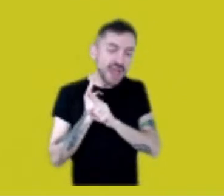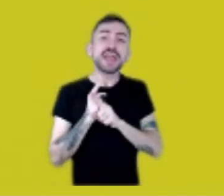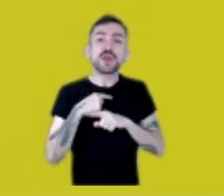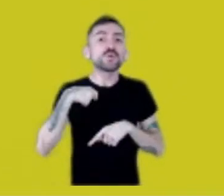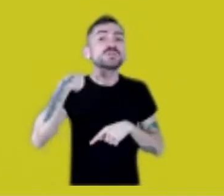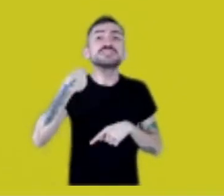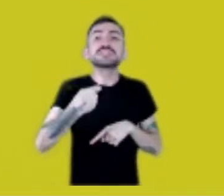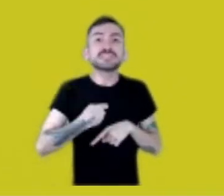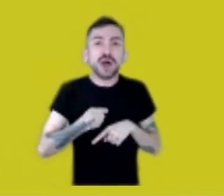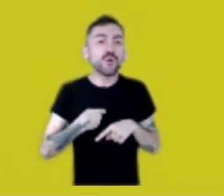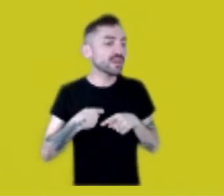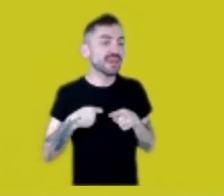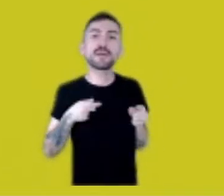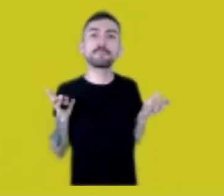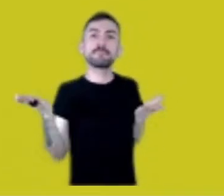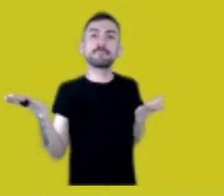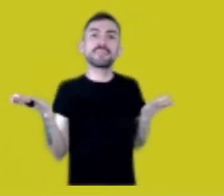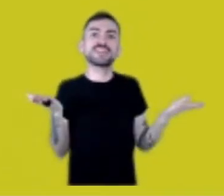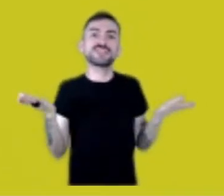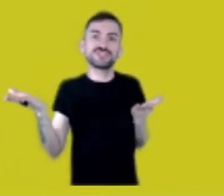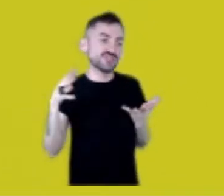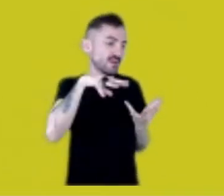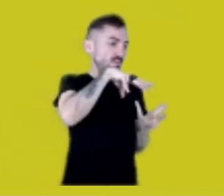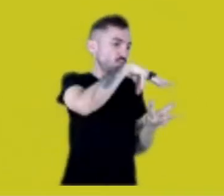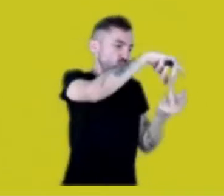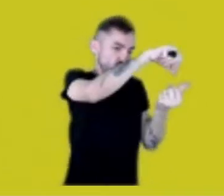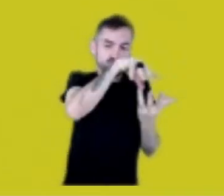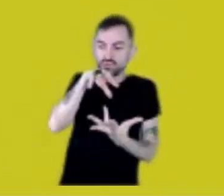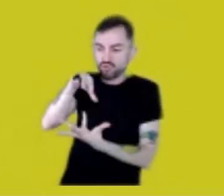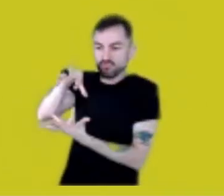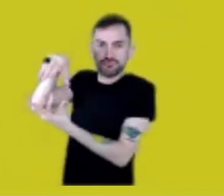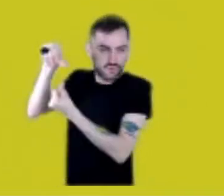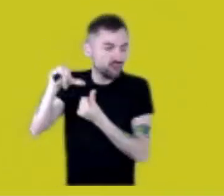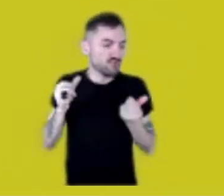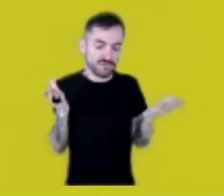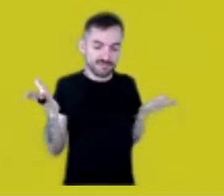You roam around in their world, but you can translate to us